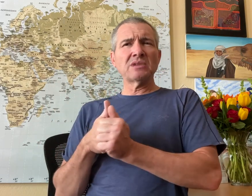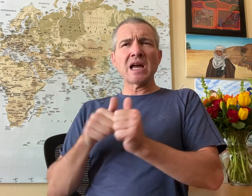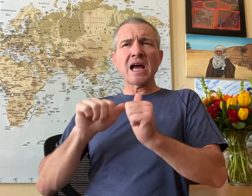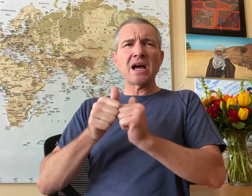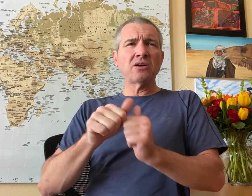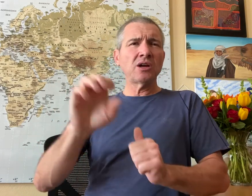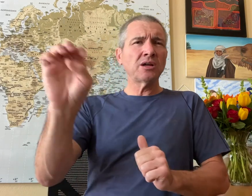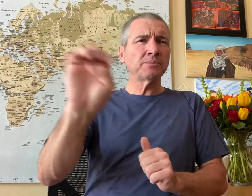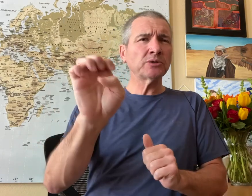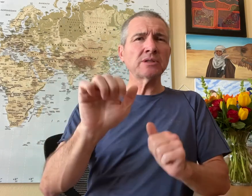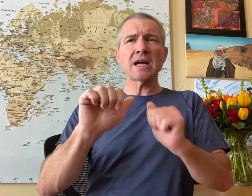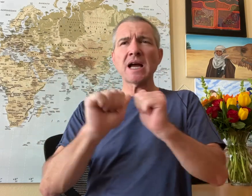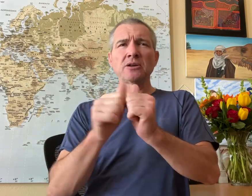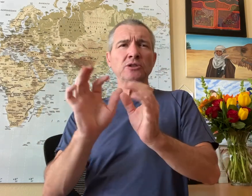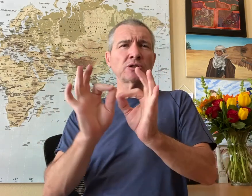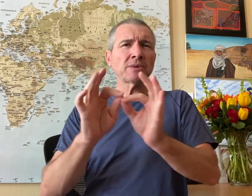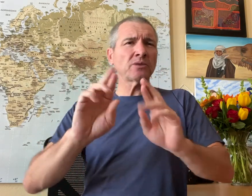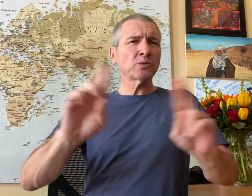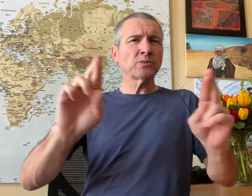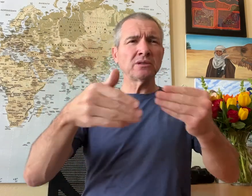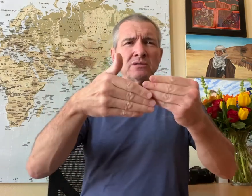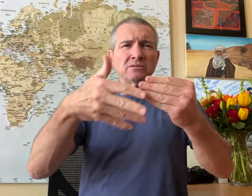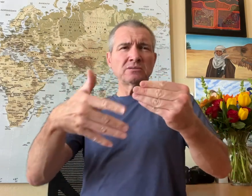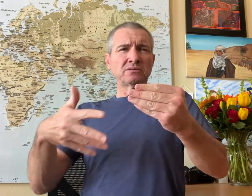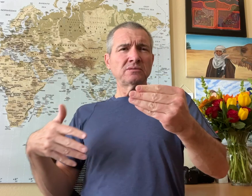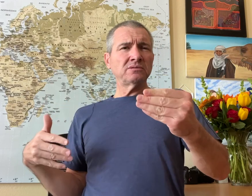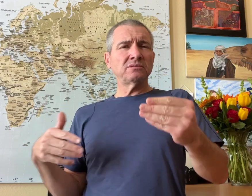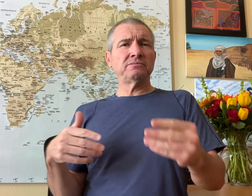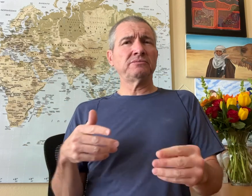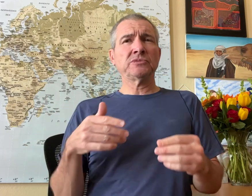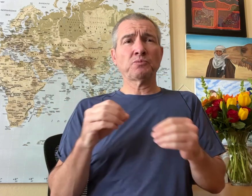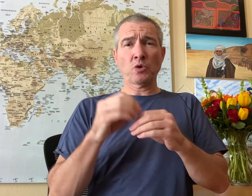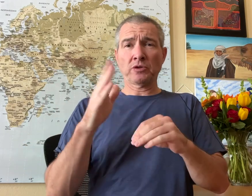They should have a plan on how to handle an emergency and how to get interpreting services.